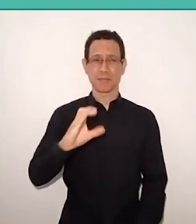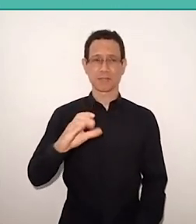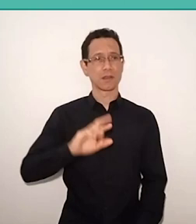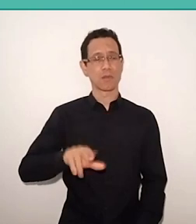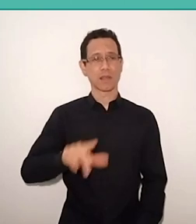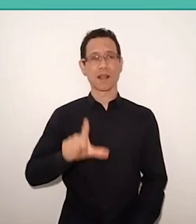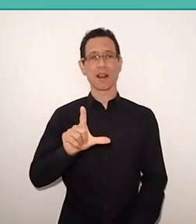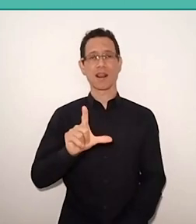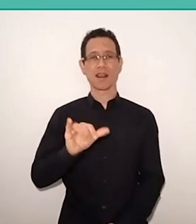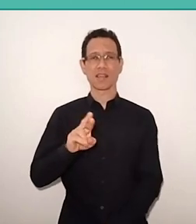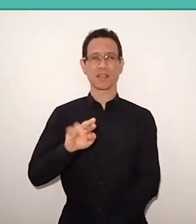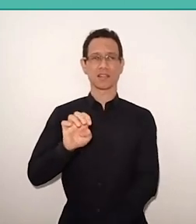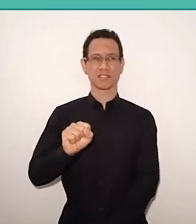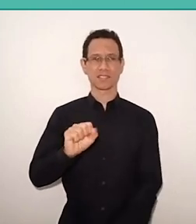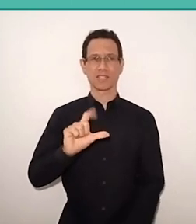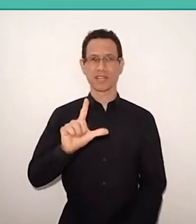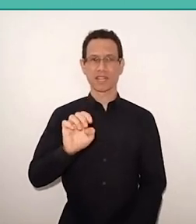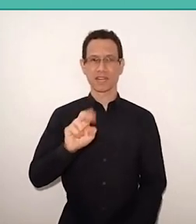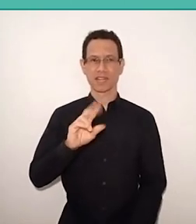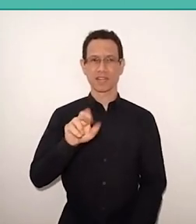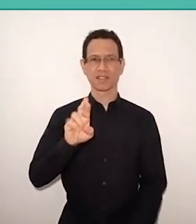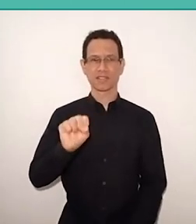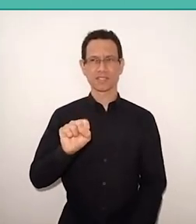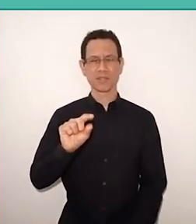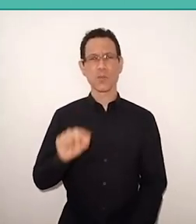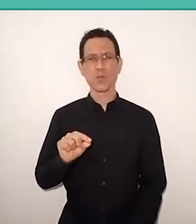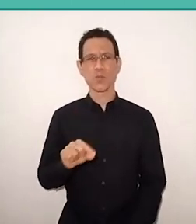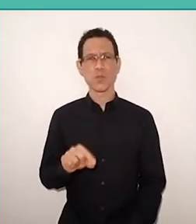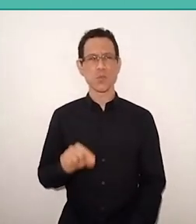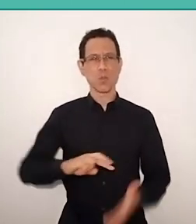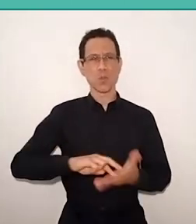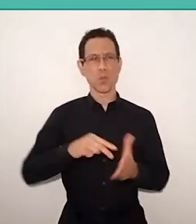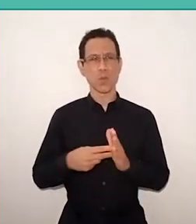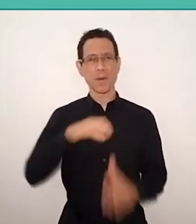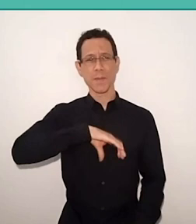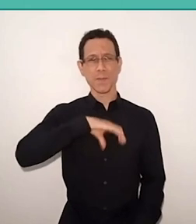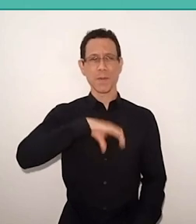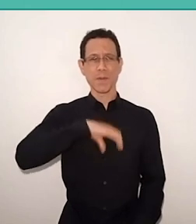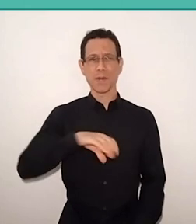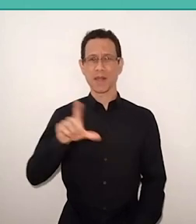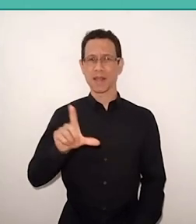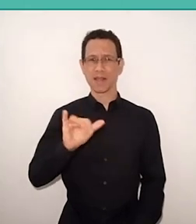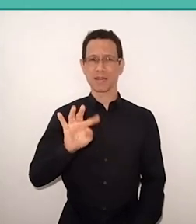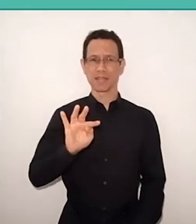but "literacy", has no sense in translating as the Portuguese did, These words has two different senses.